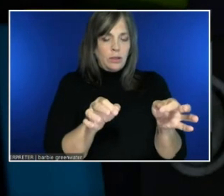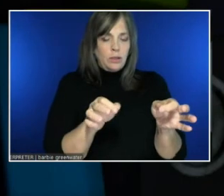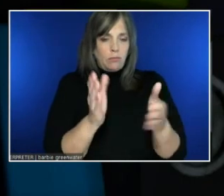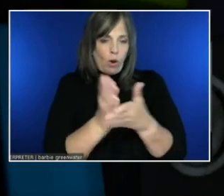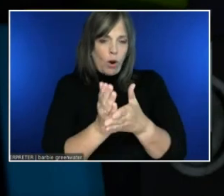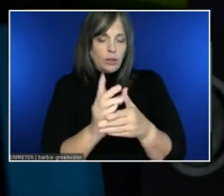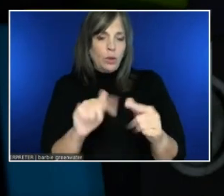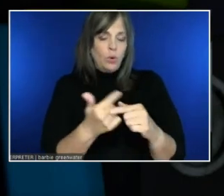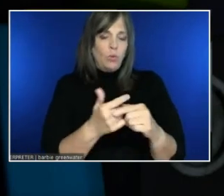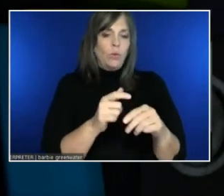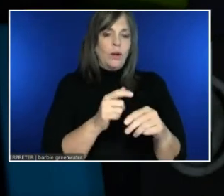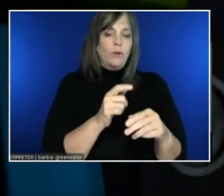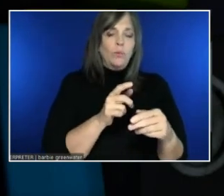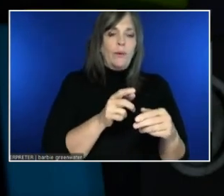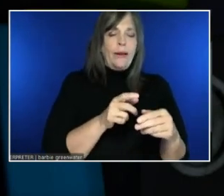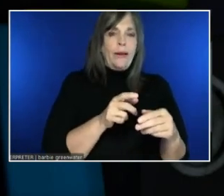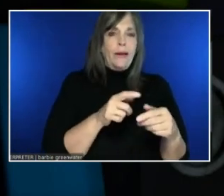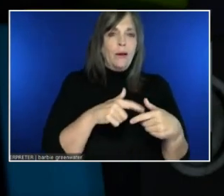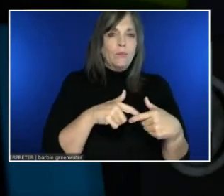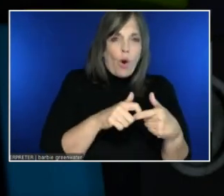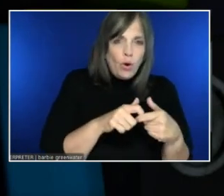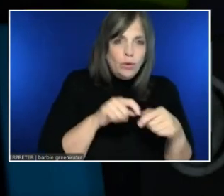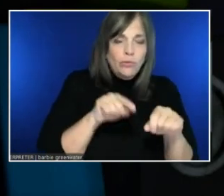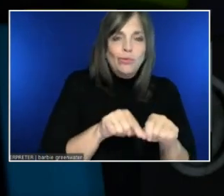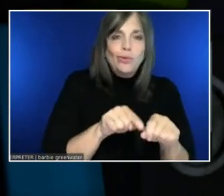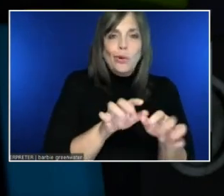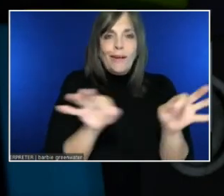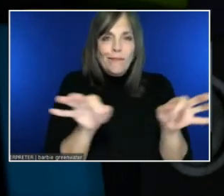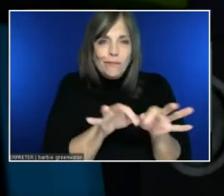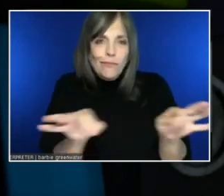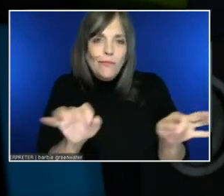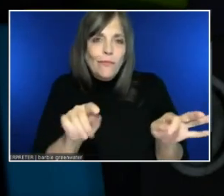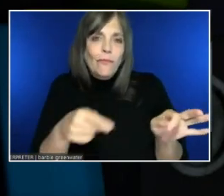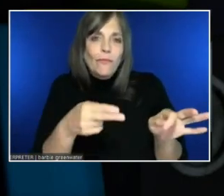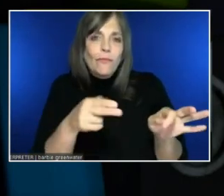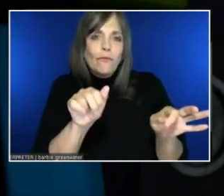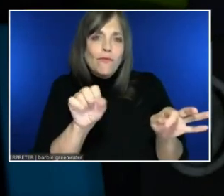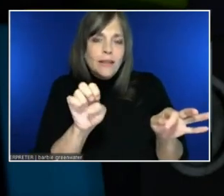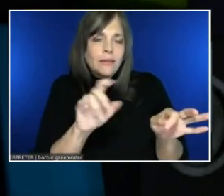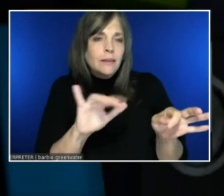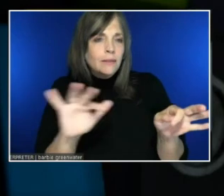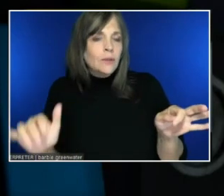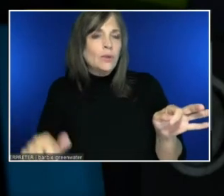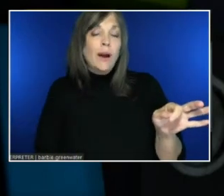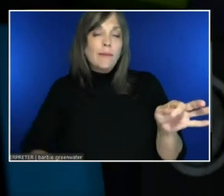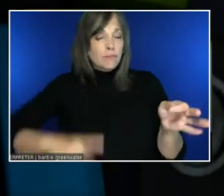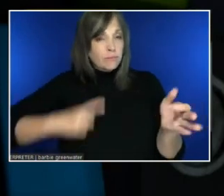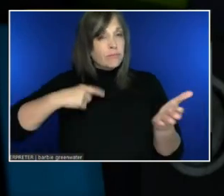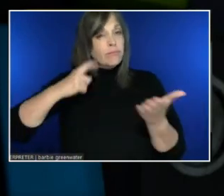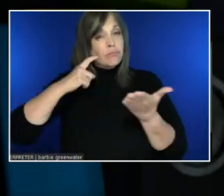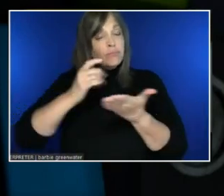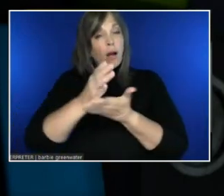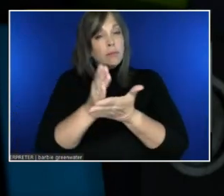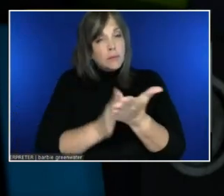I found that with certain types of text, it seems to work better than others.